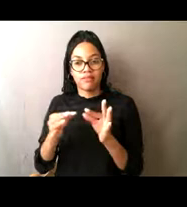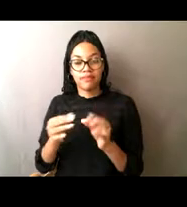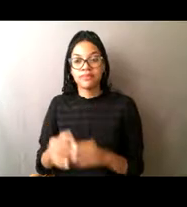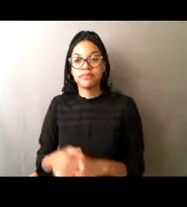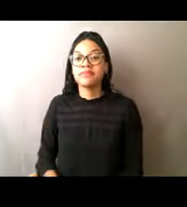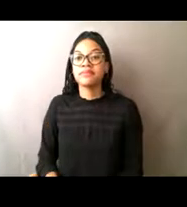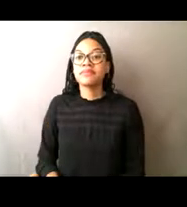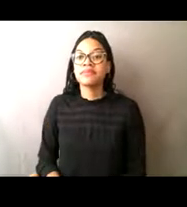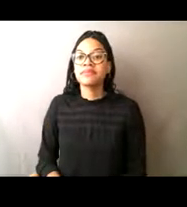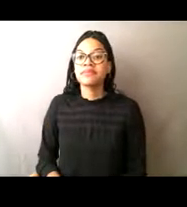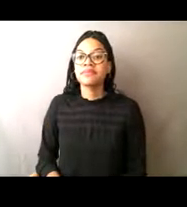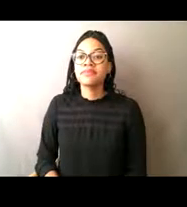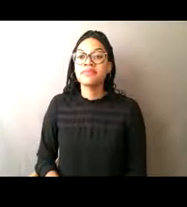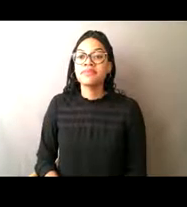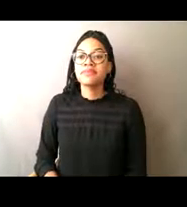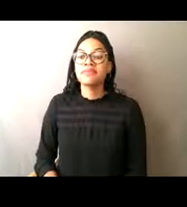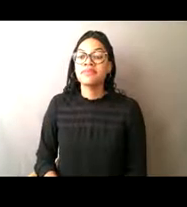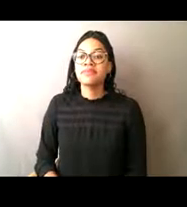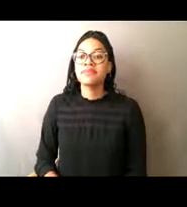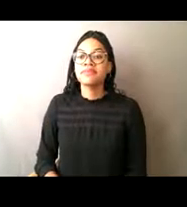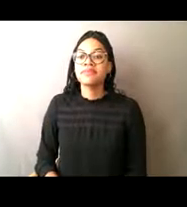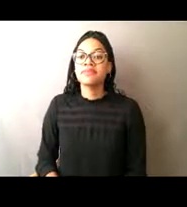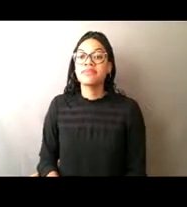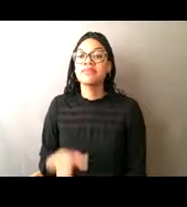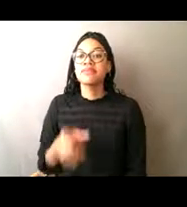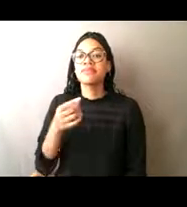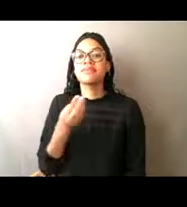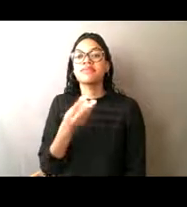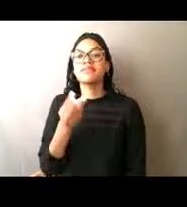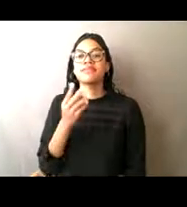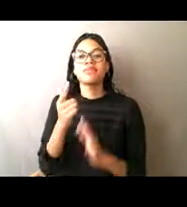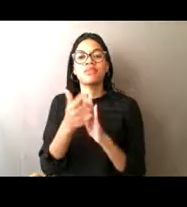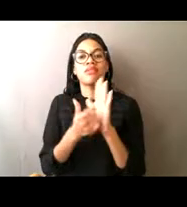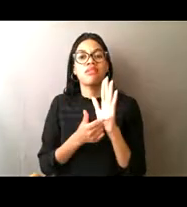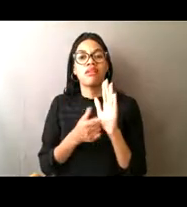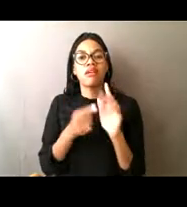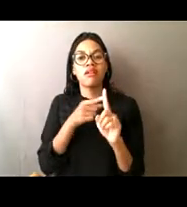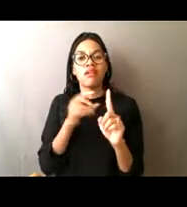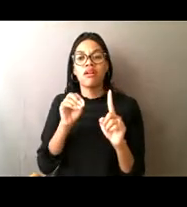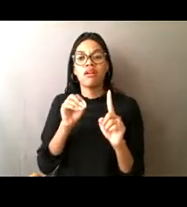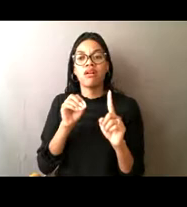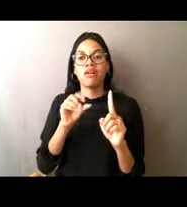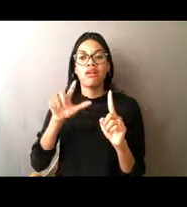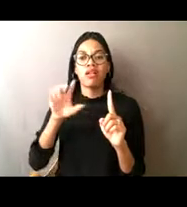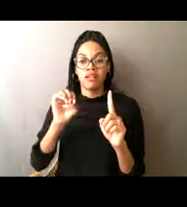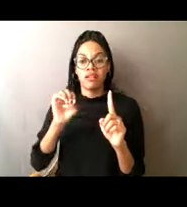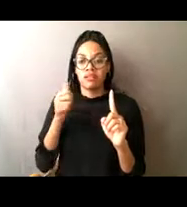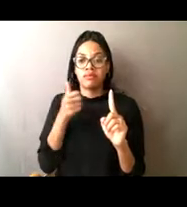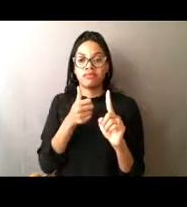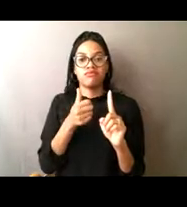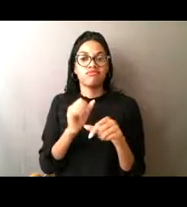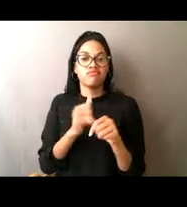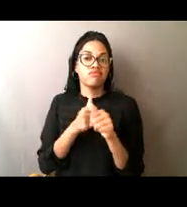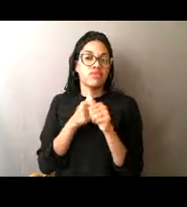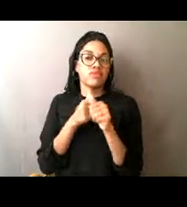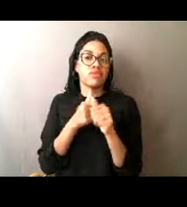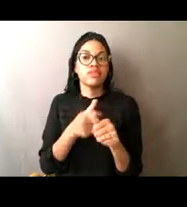So there's a number of laws that the Office of Law Enforcement primarily enforces in Alaska.